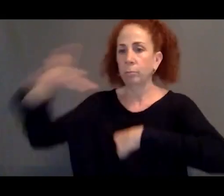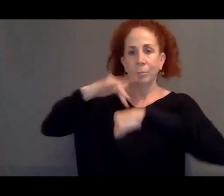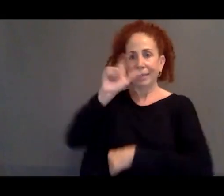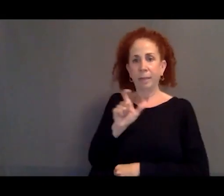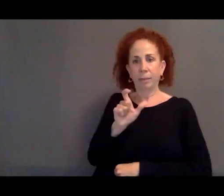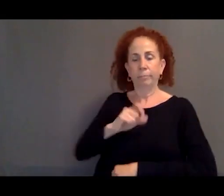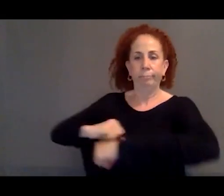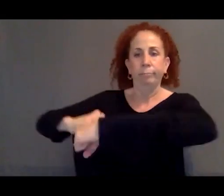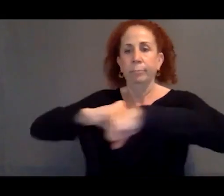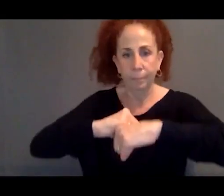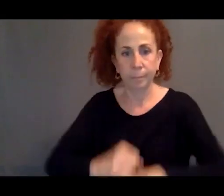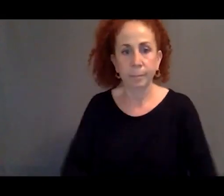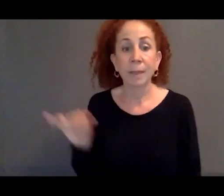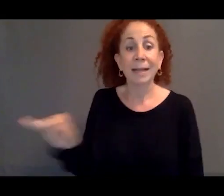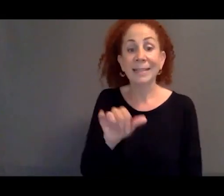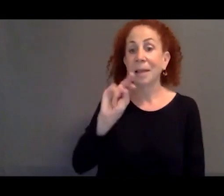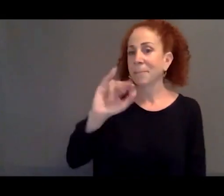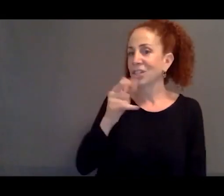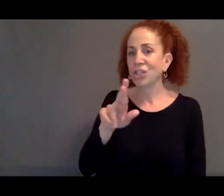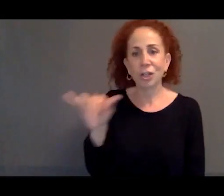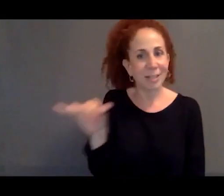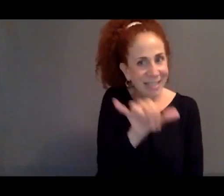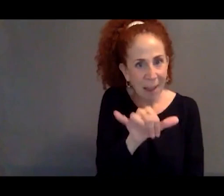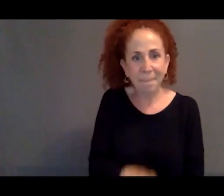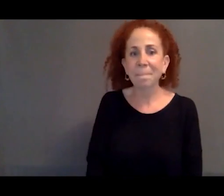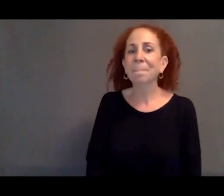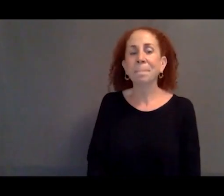Likewise, with Niger, there's been an agreement